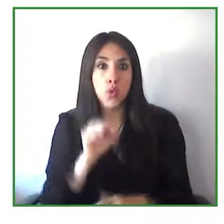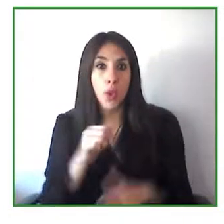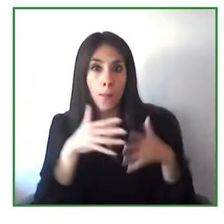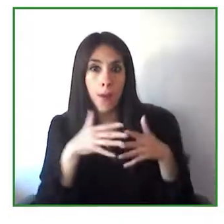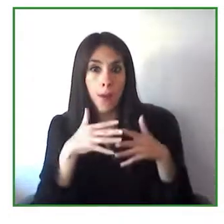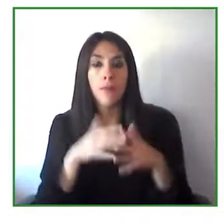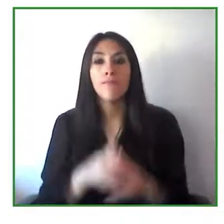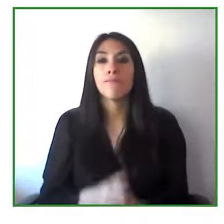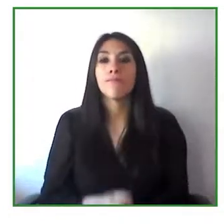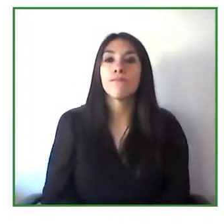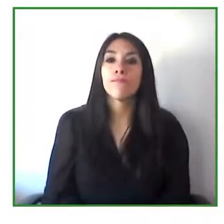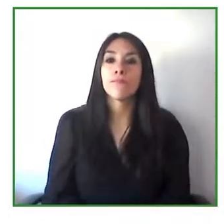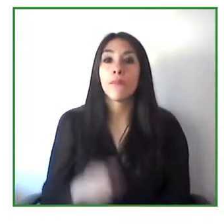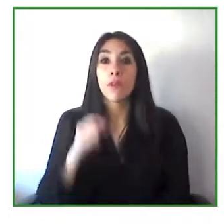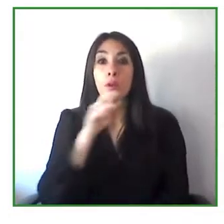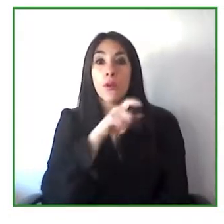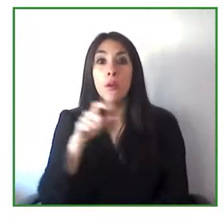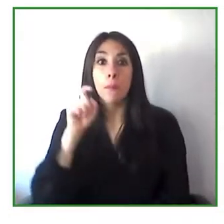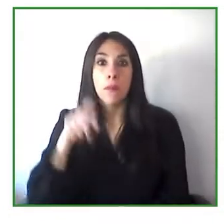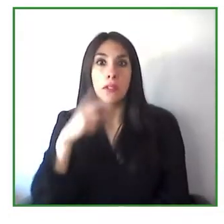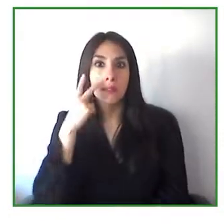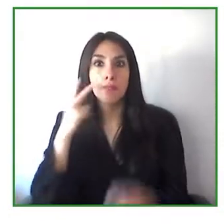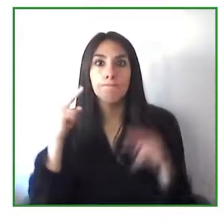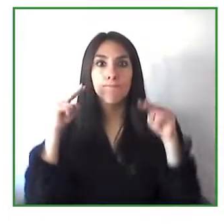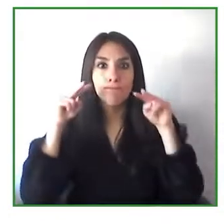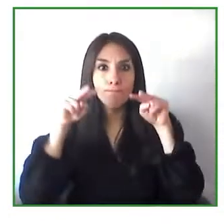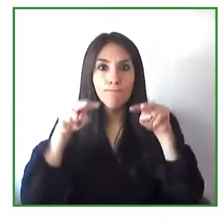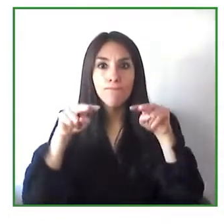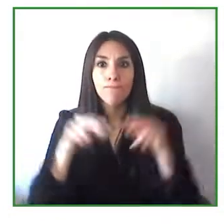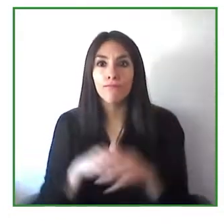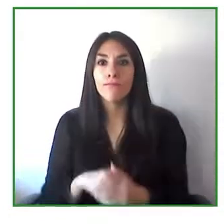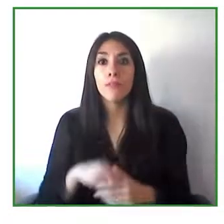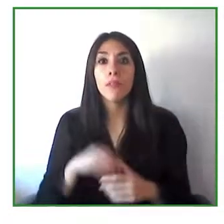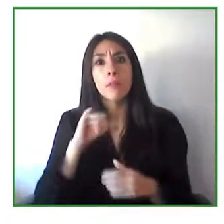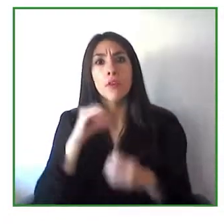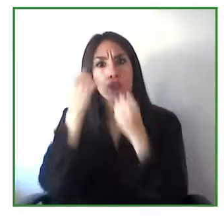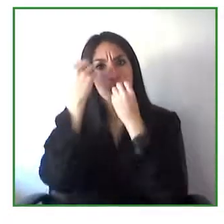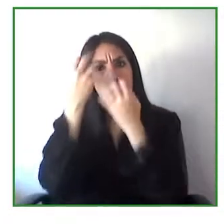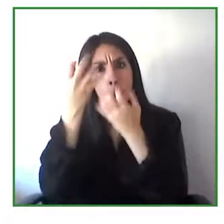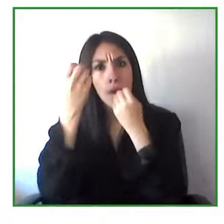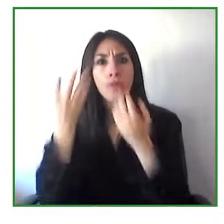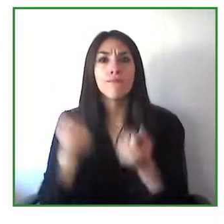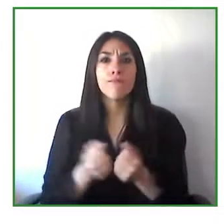world focused on the accessibility topics and ICTs.